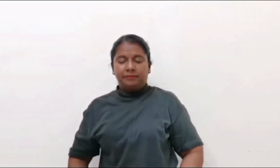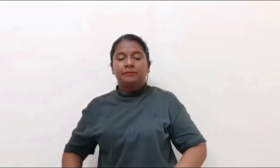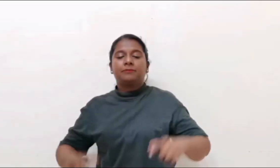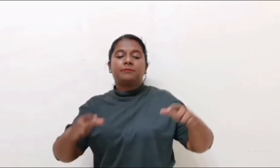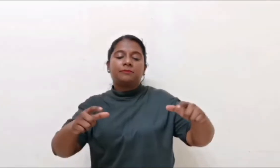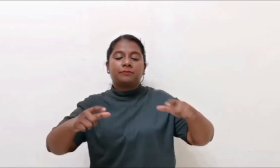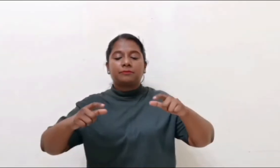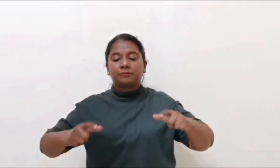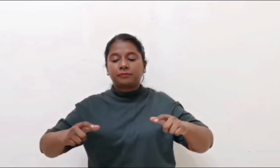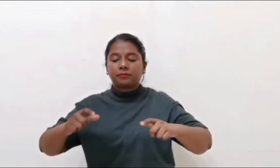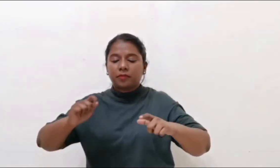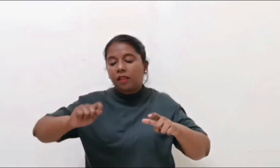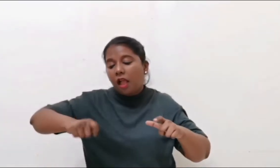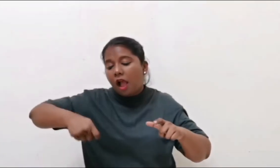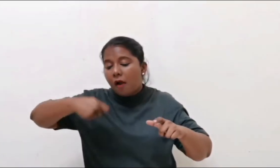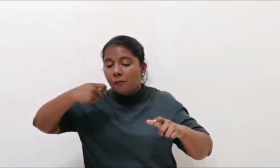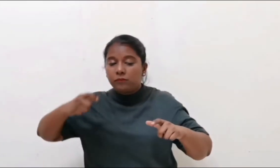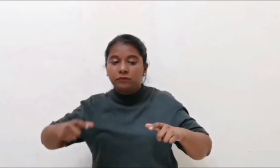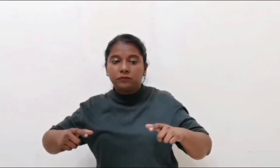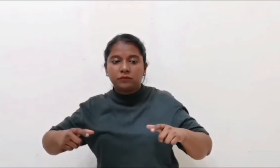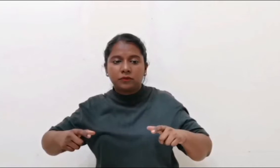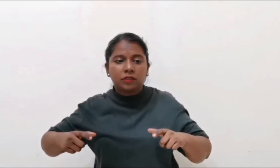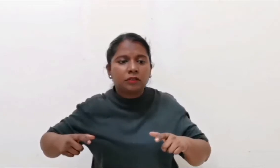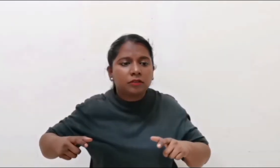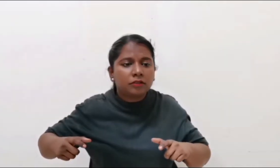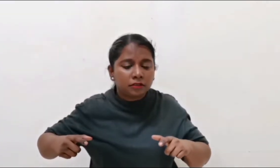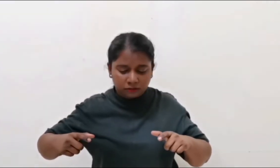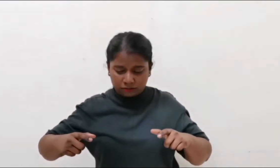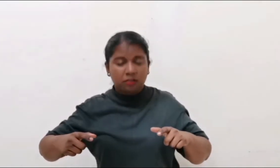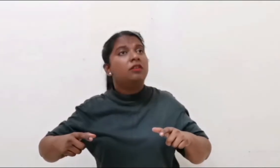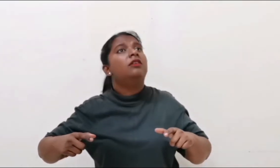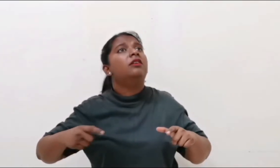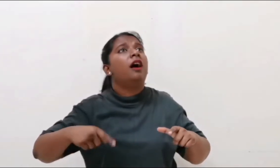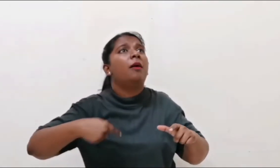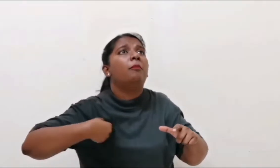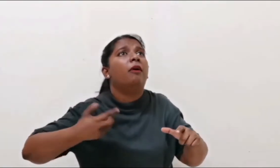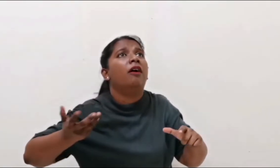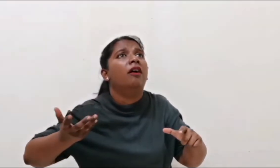Why can’t I have what others eat during meal time, mom?